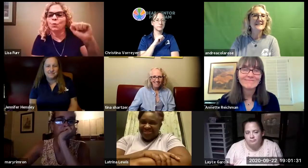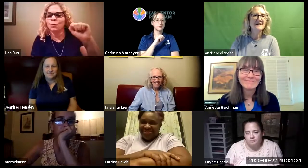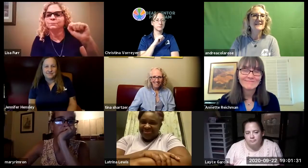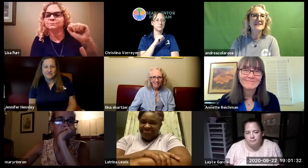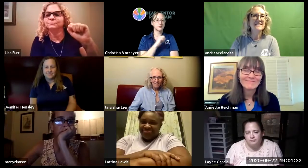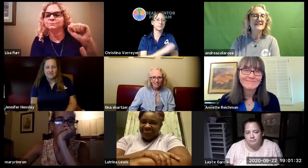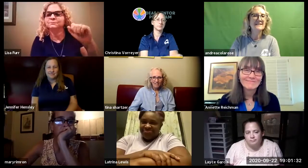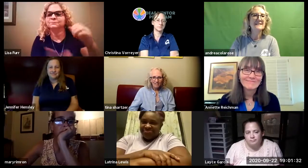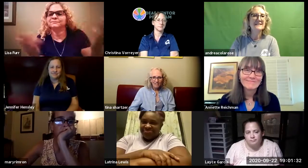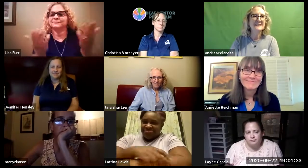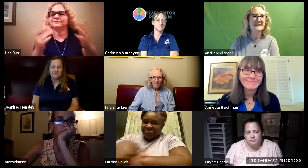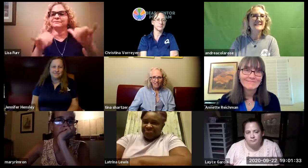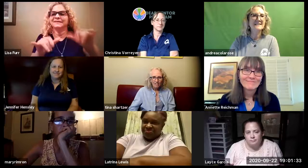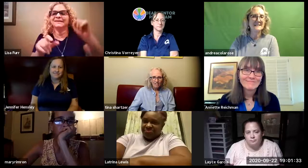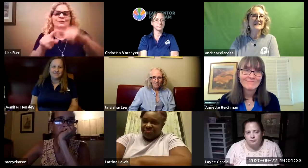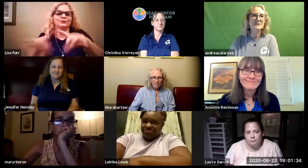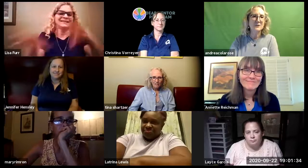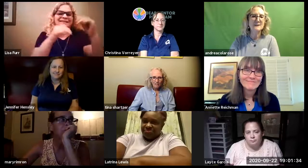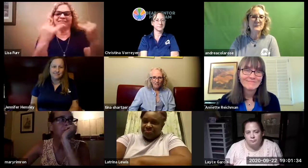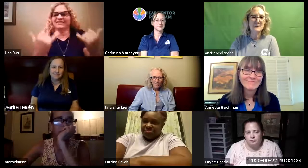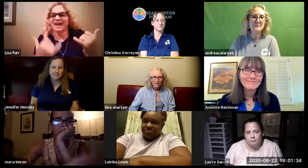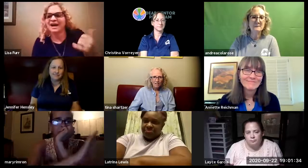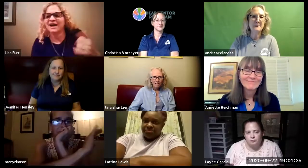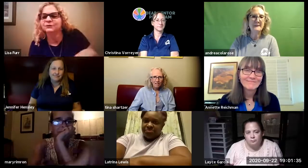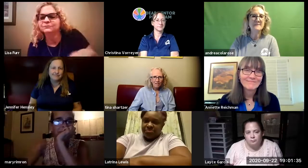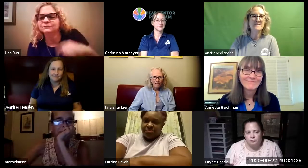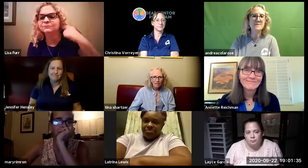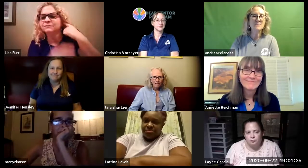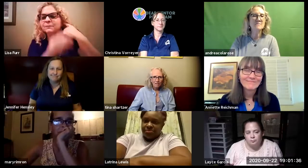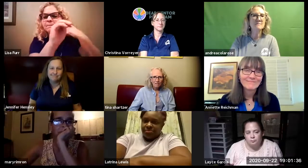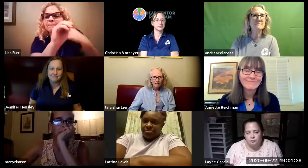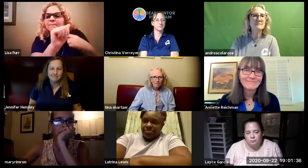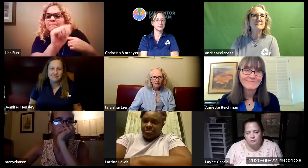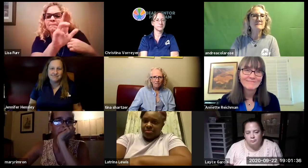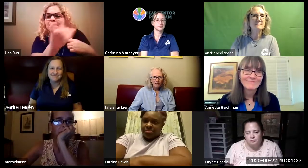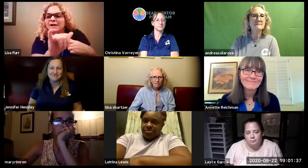presentation with your new norms um and she